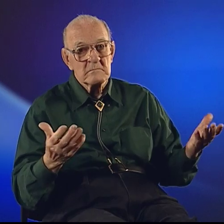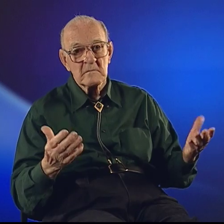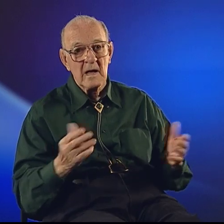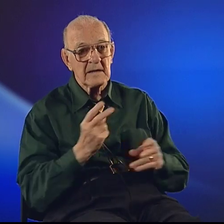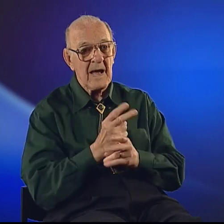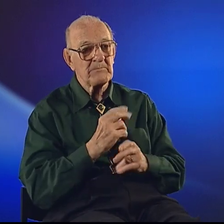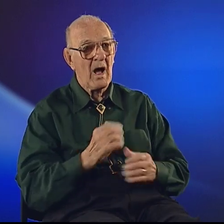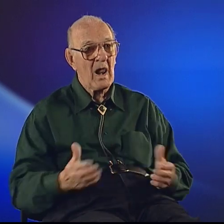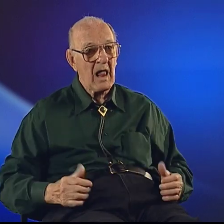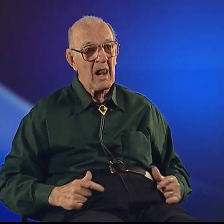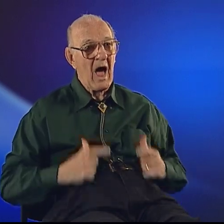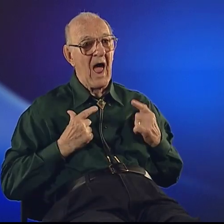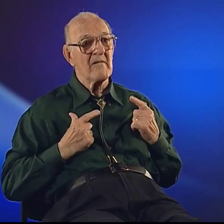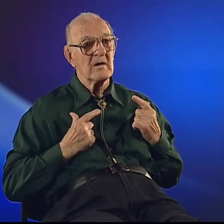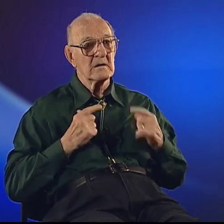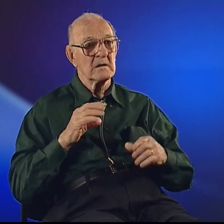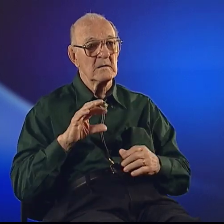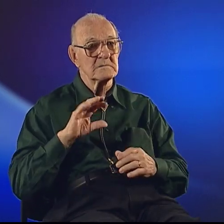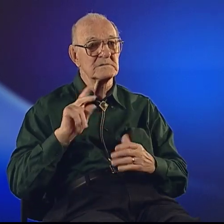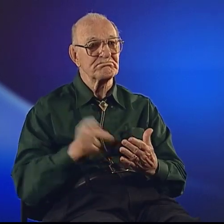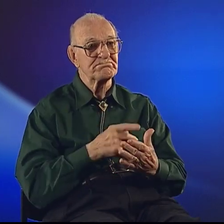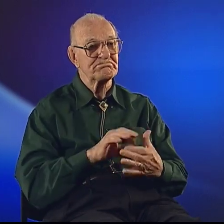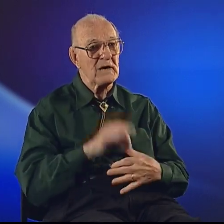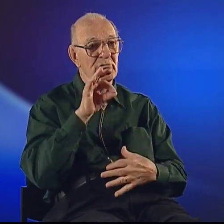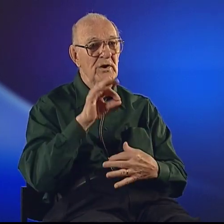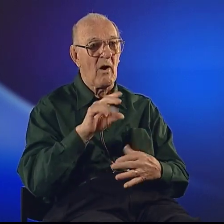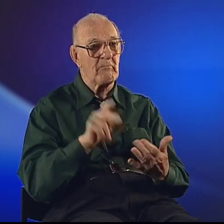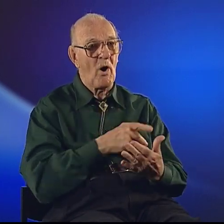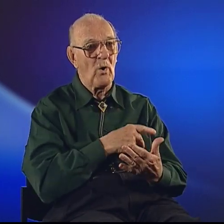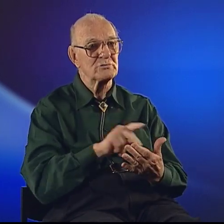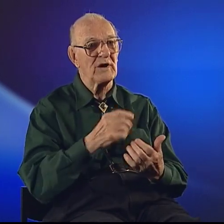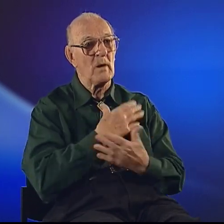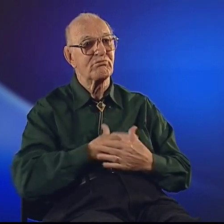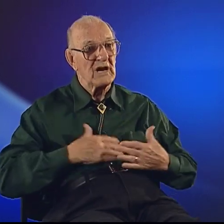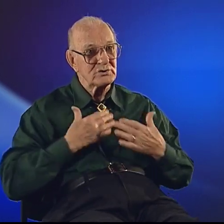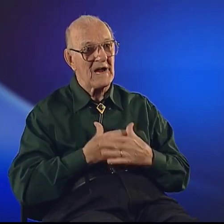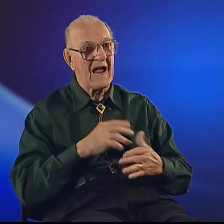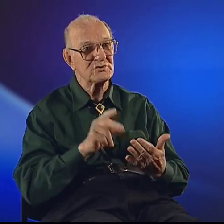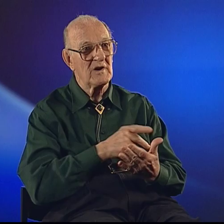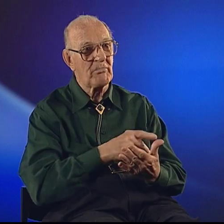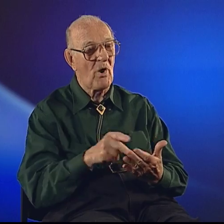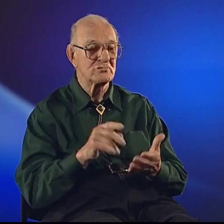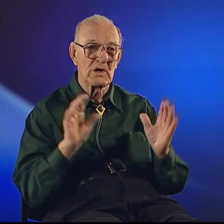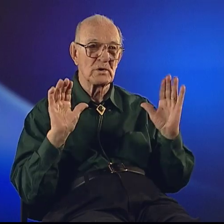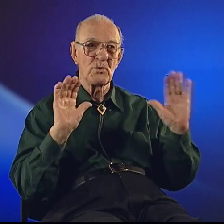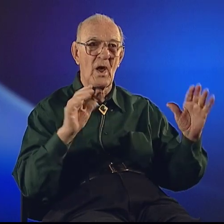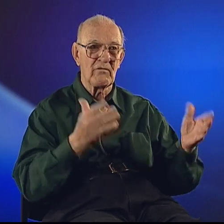It kept alive the spirit of poetry. Appreciation of poetry was a wonderful thing.